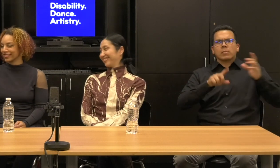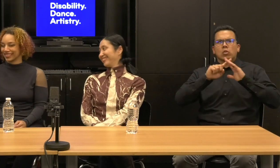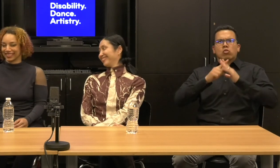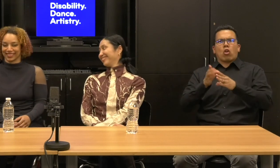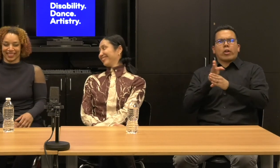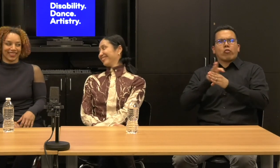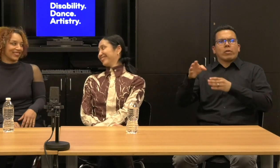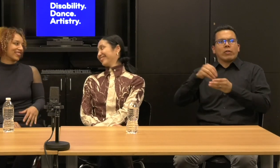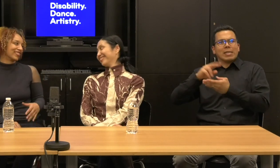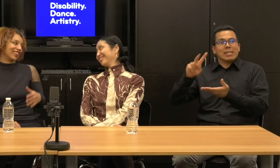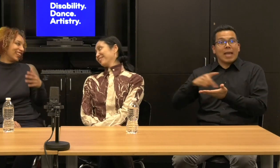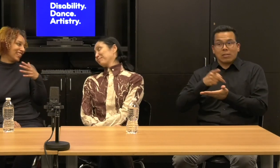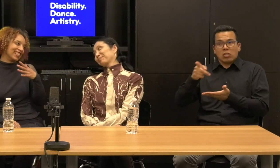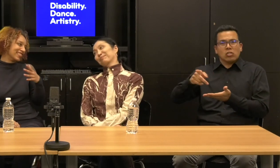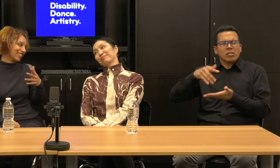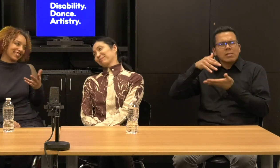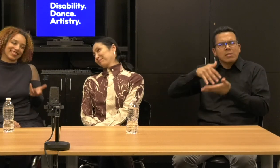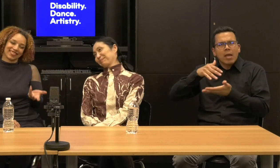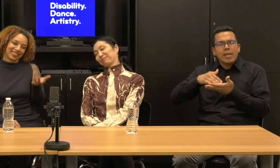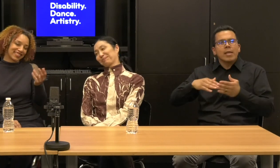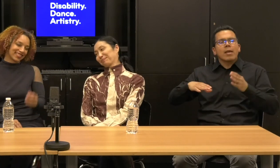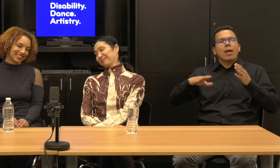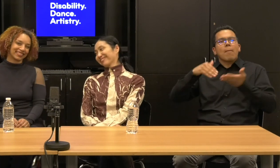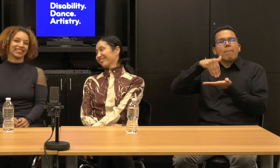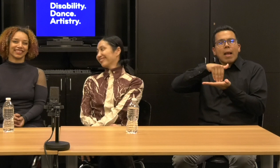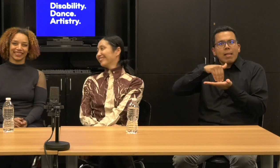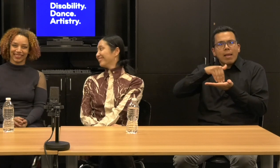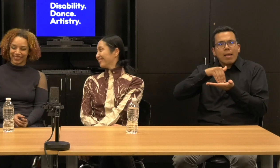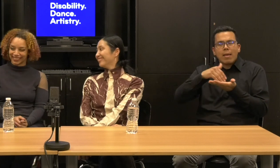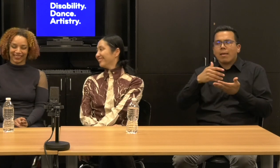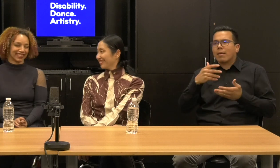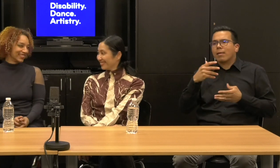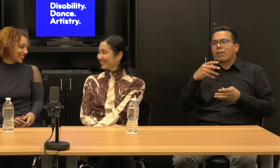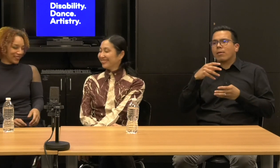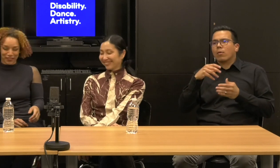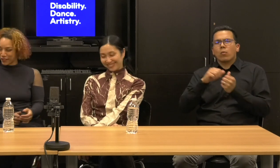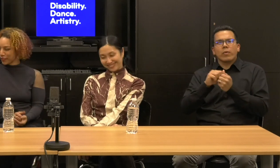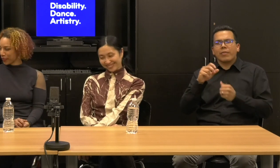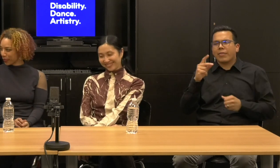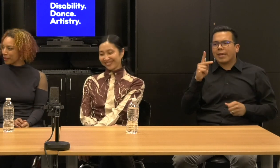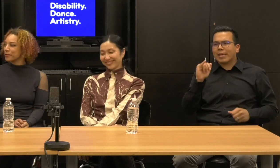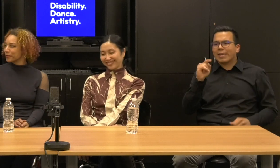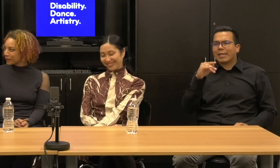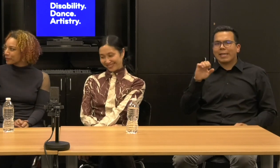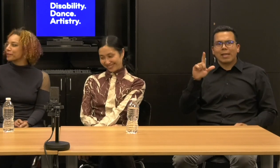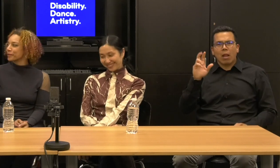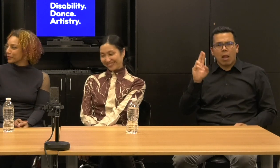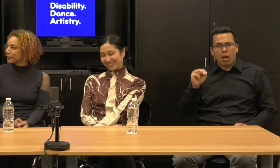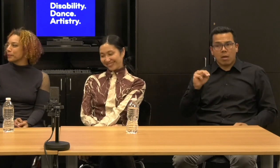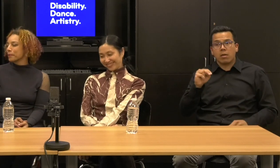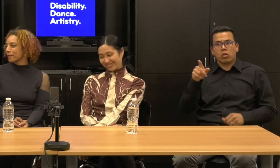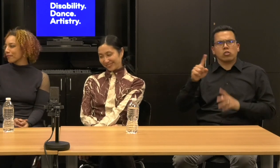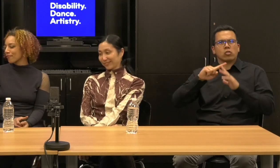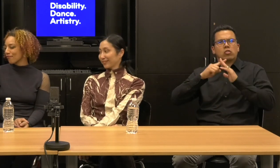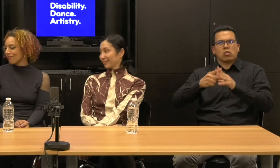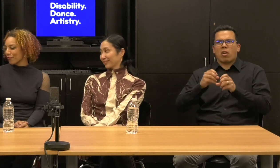She studied ballet and modern with Kitty Luna and made her debut with Infinity Dance Theater after an apprenticeship.